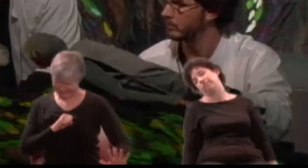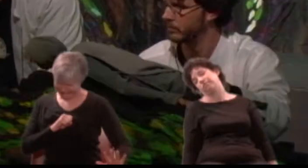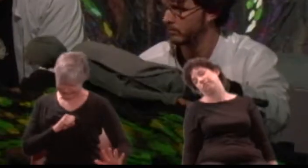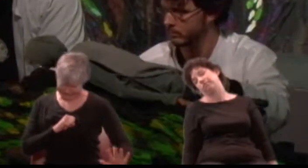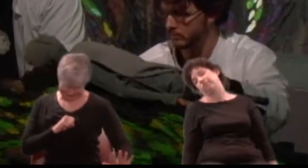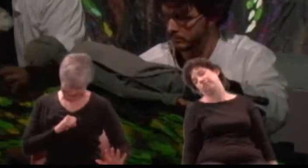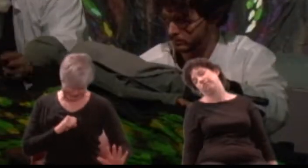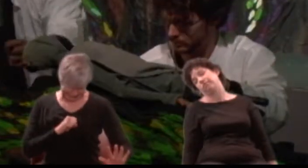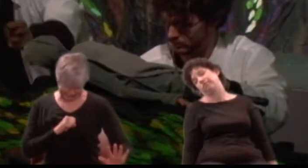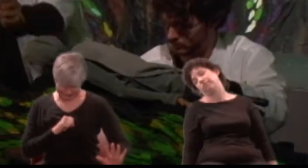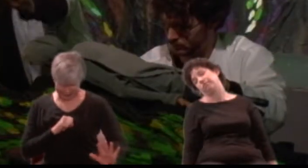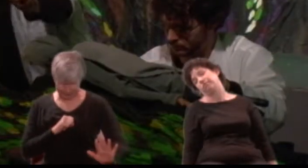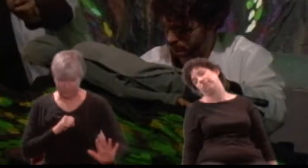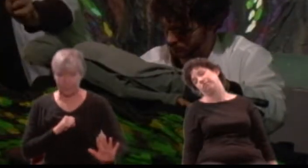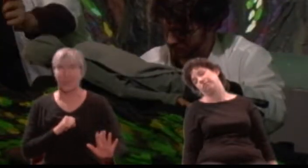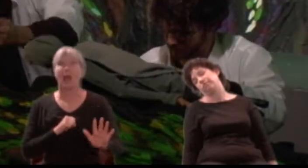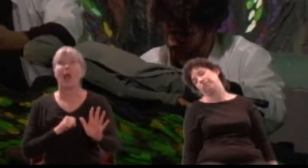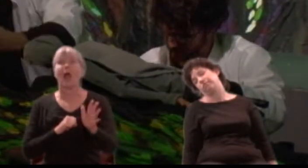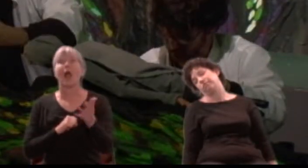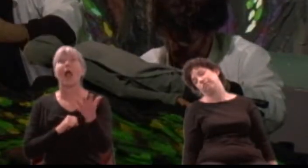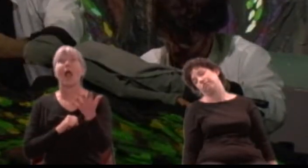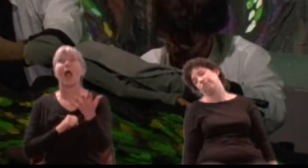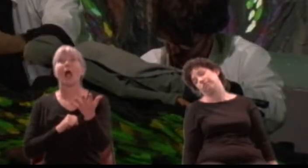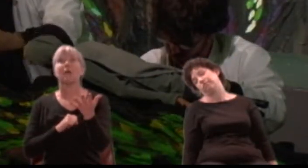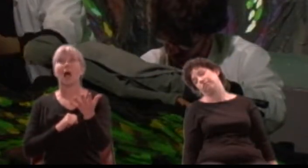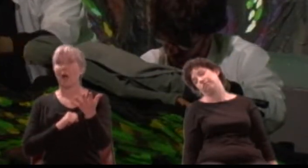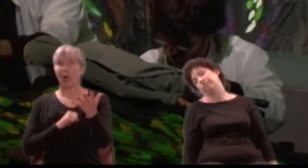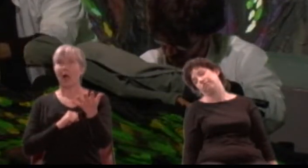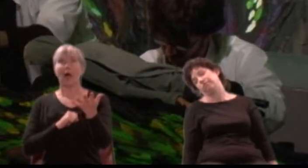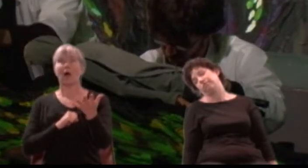And, farewell, friends;